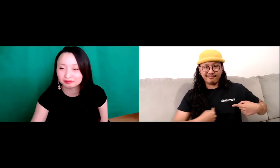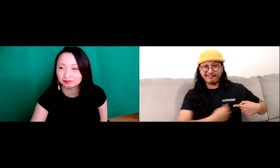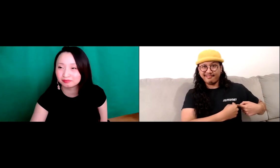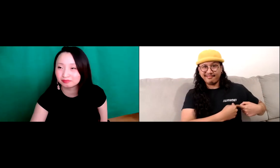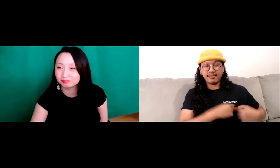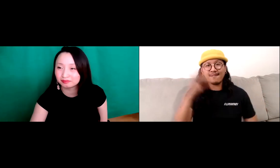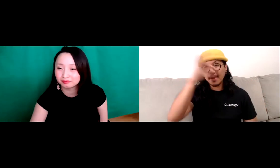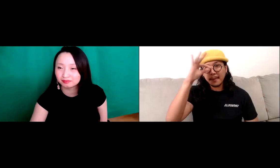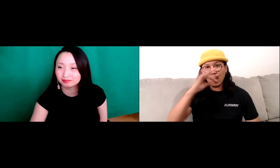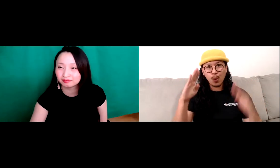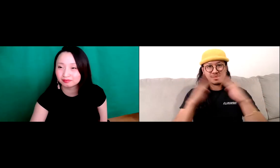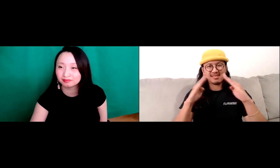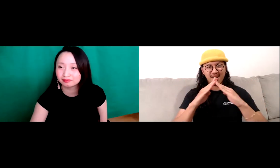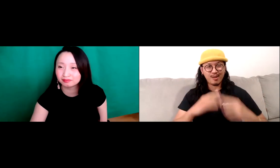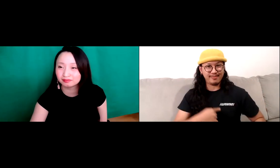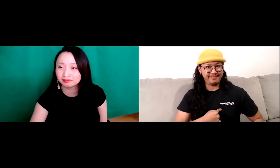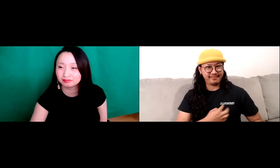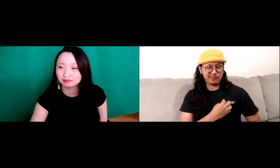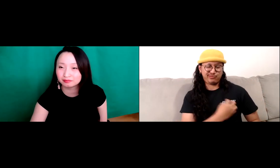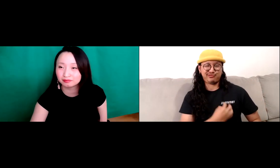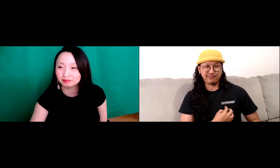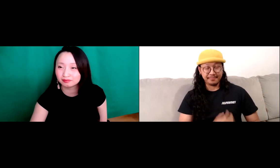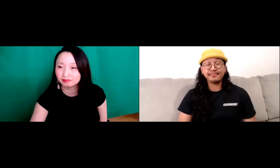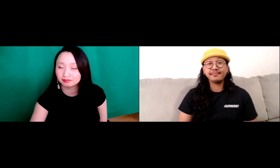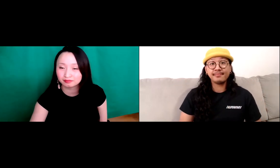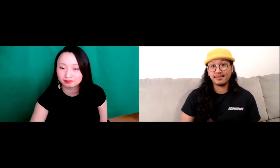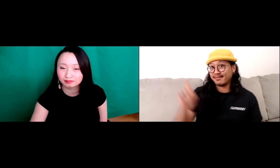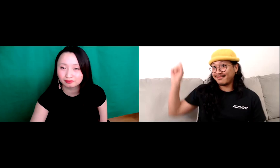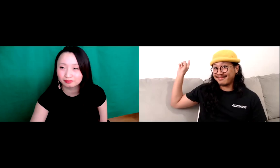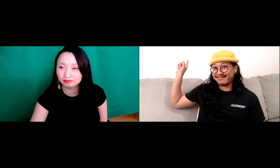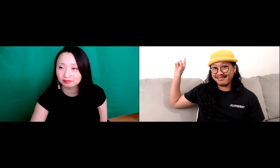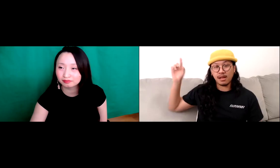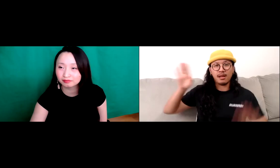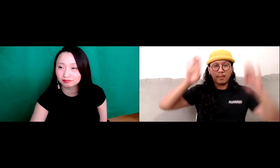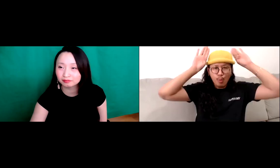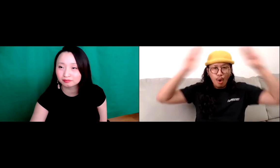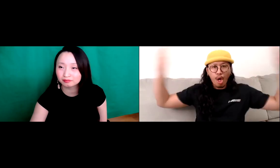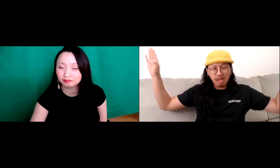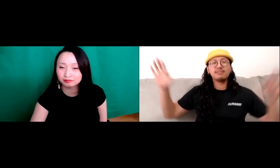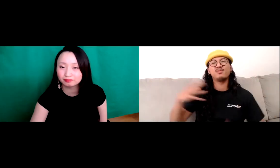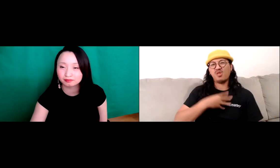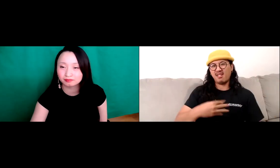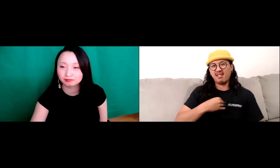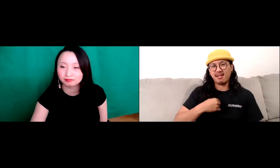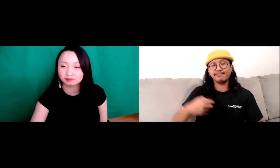a black t-shirt and on the left hand side, it says Filipino Town in white text.